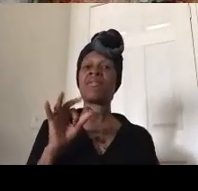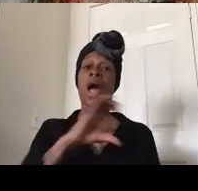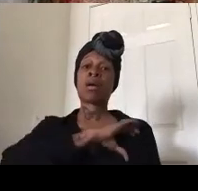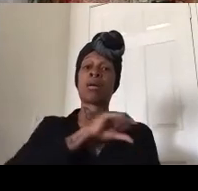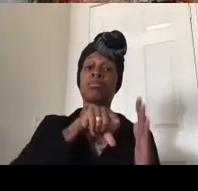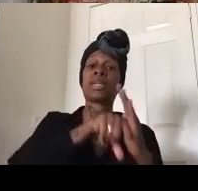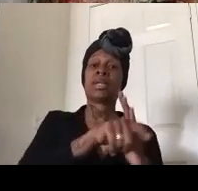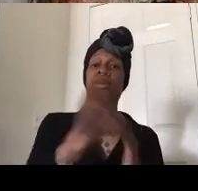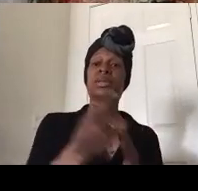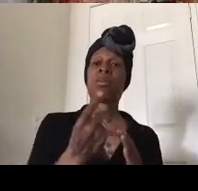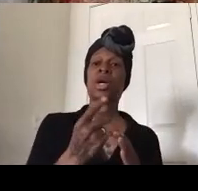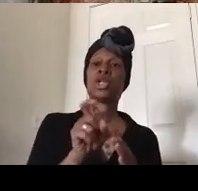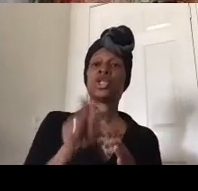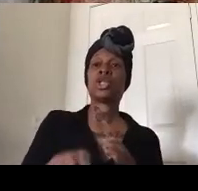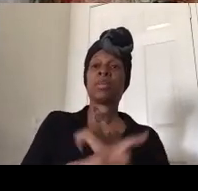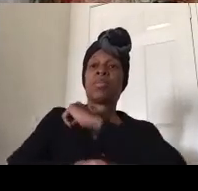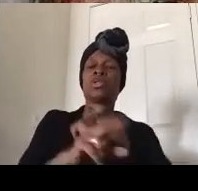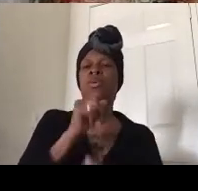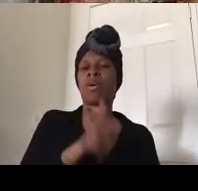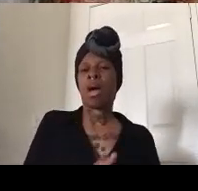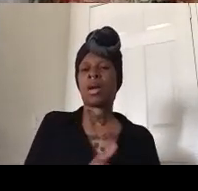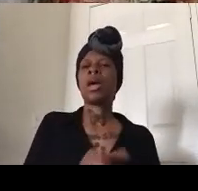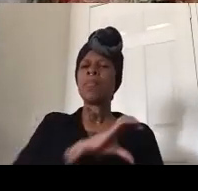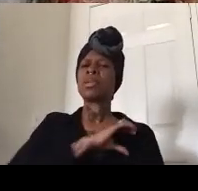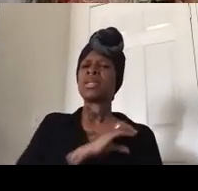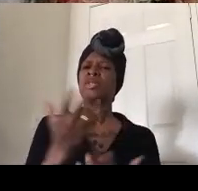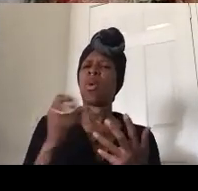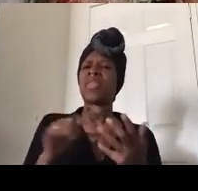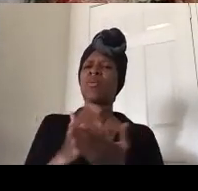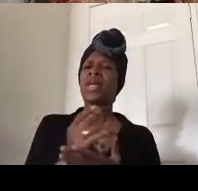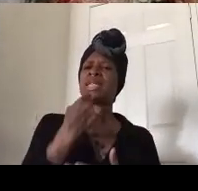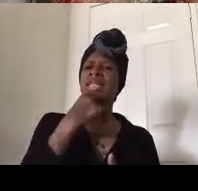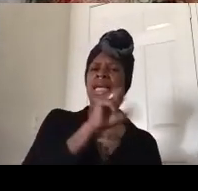people and so we launched us a really solid campaign against that